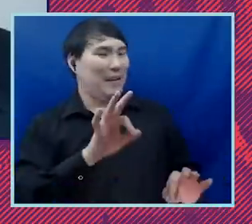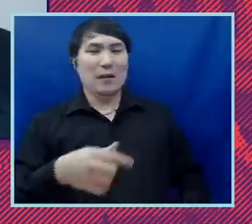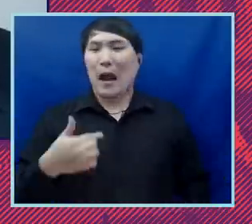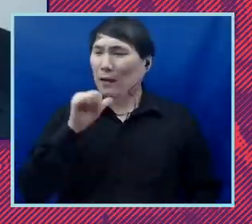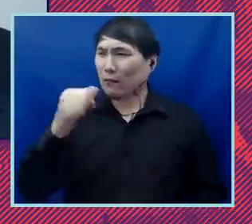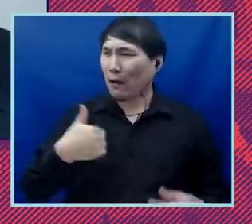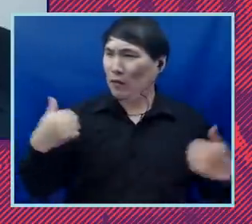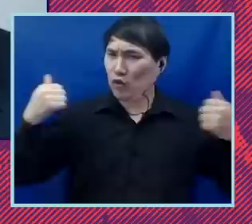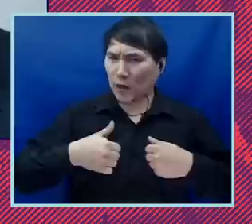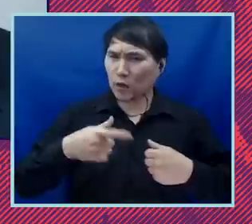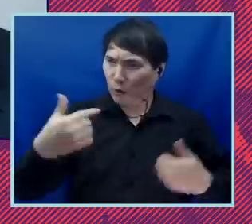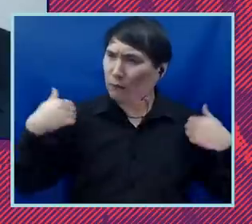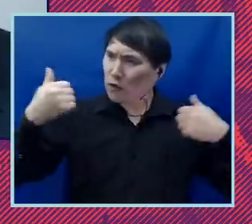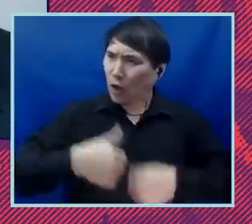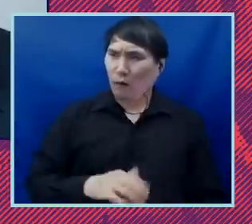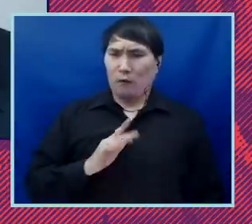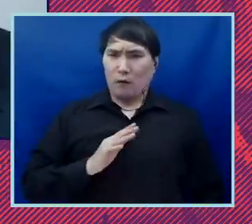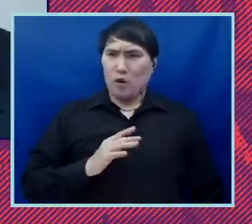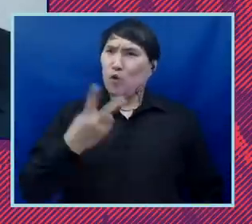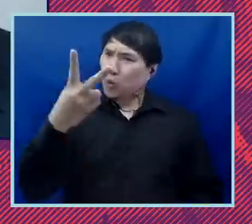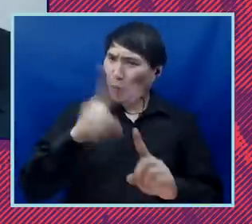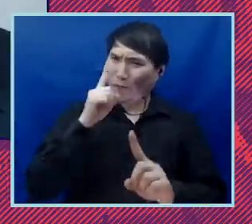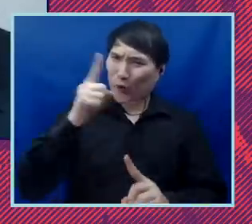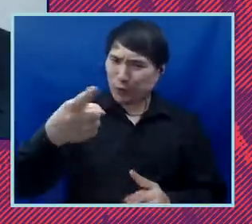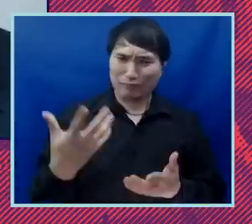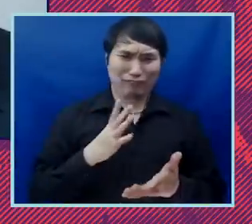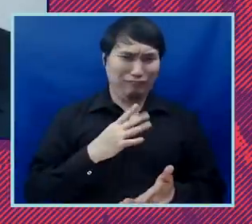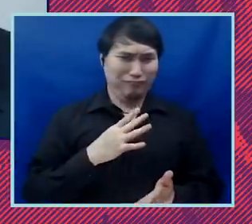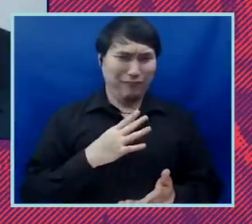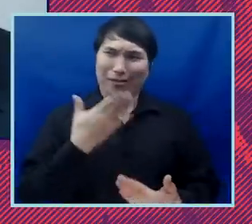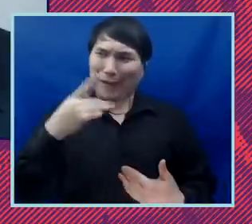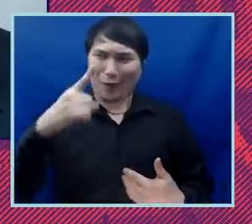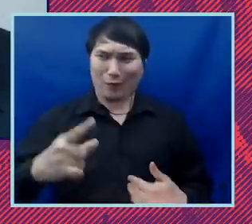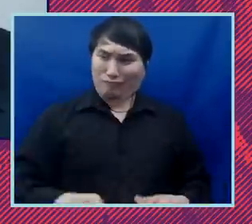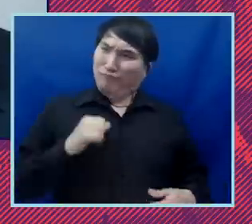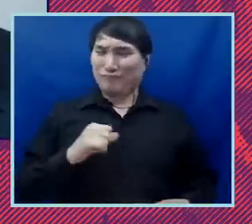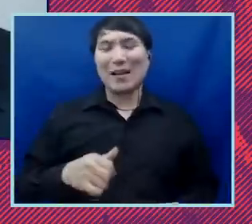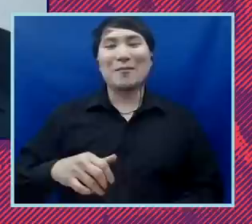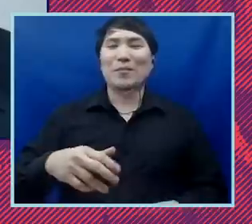obviously did. So you get two points. Thank you for doing so, in the respect to our colleagues and